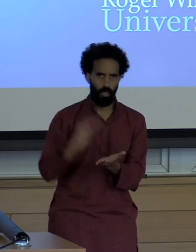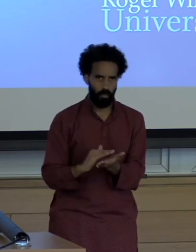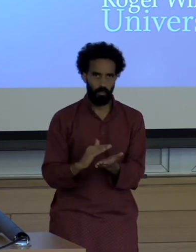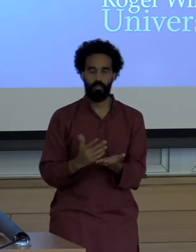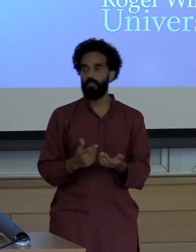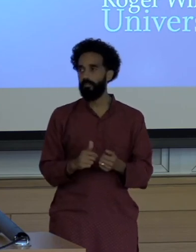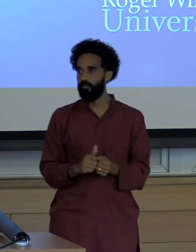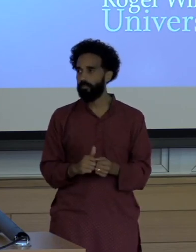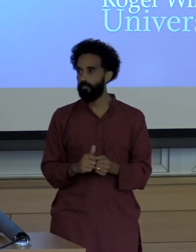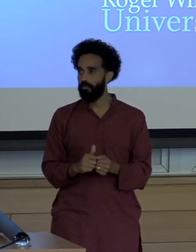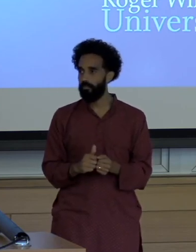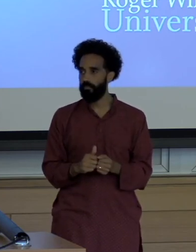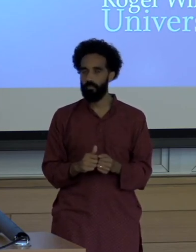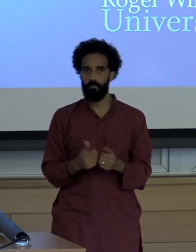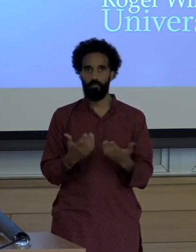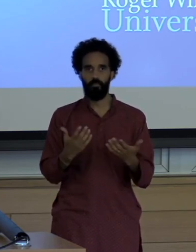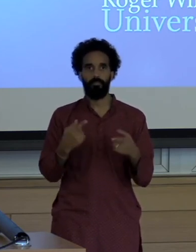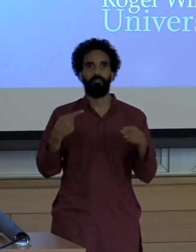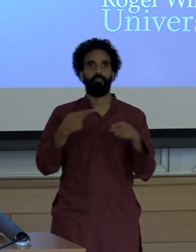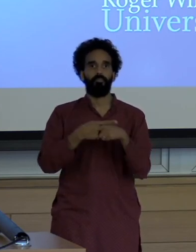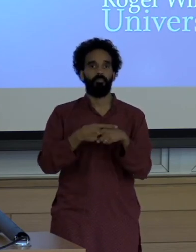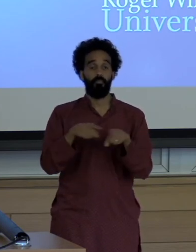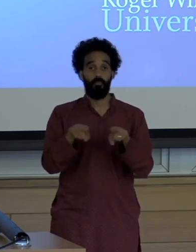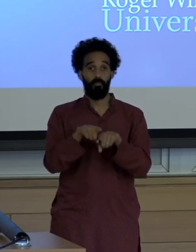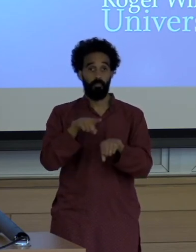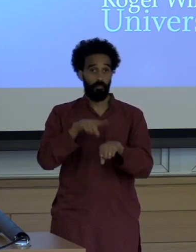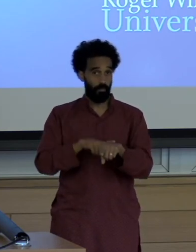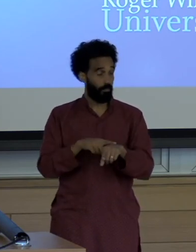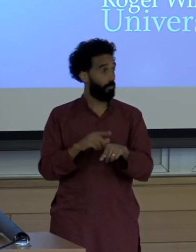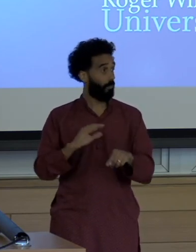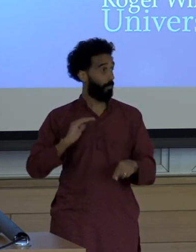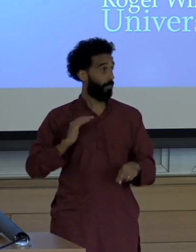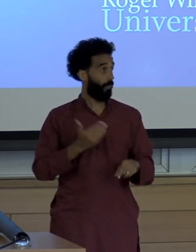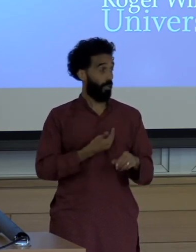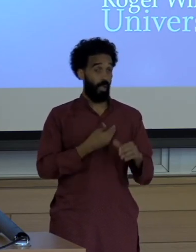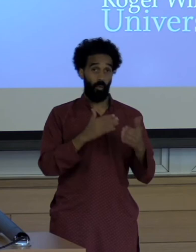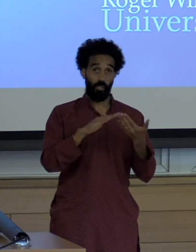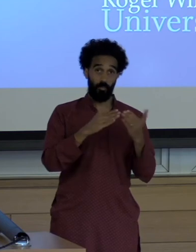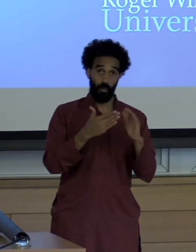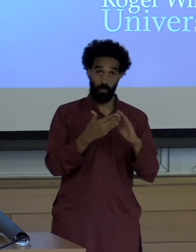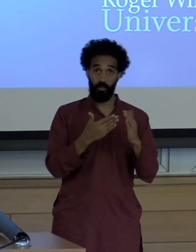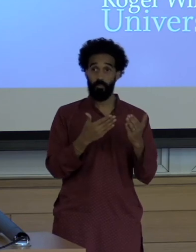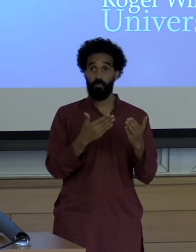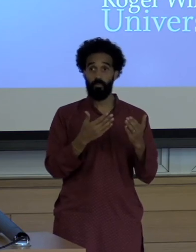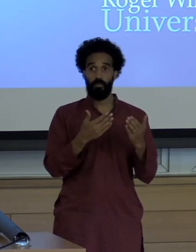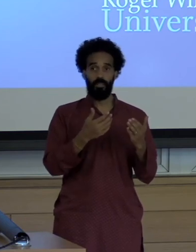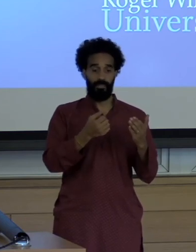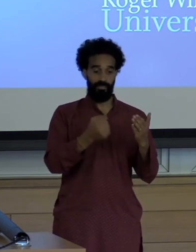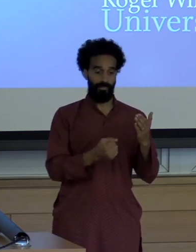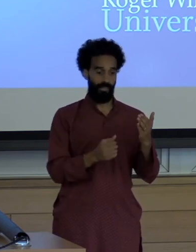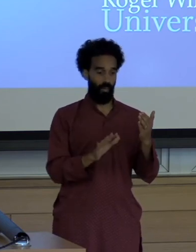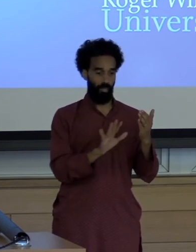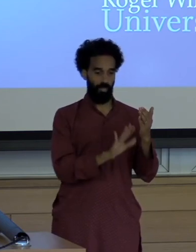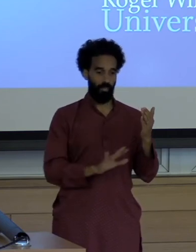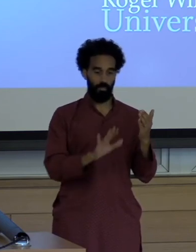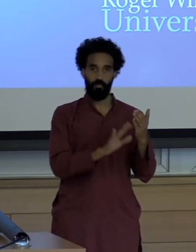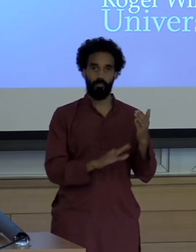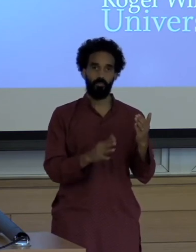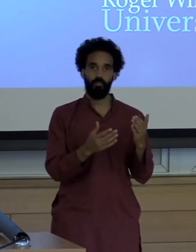At the same time the communities in the global South low status communities even in the u.s